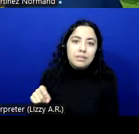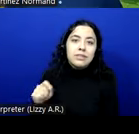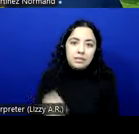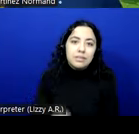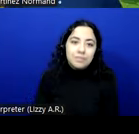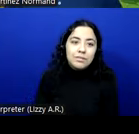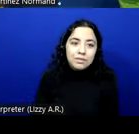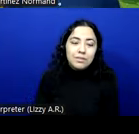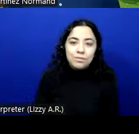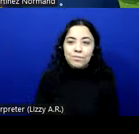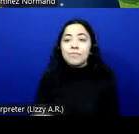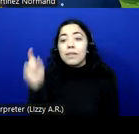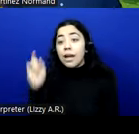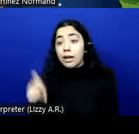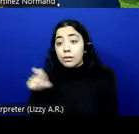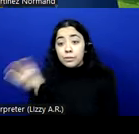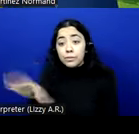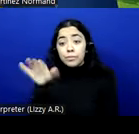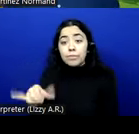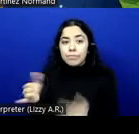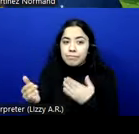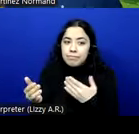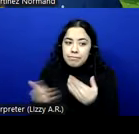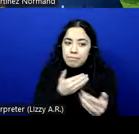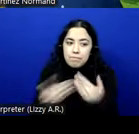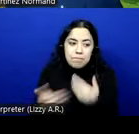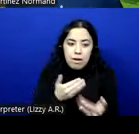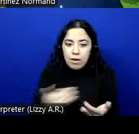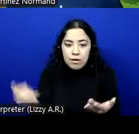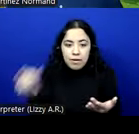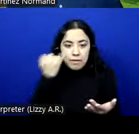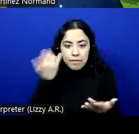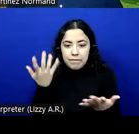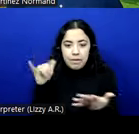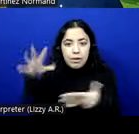And it has to do it whether or not it also includes video communication.